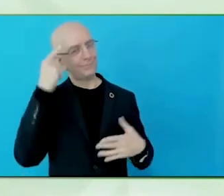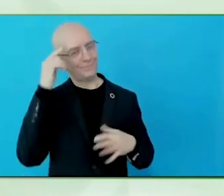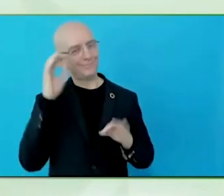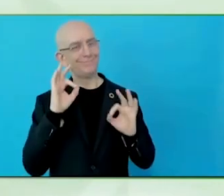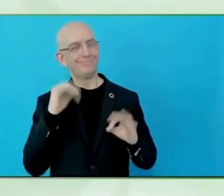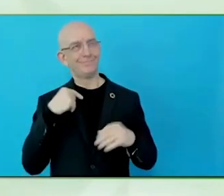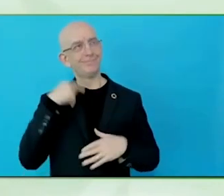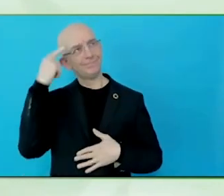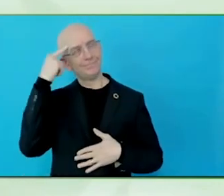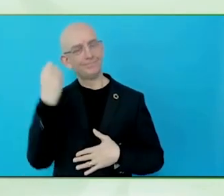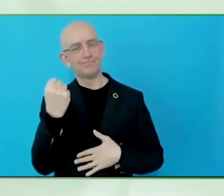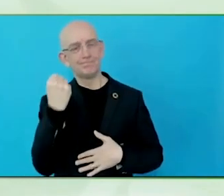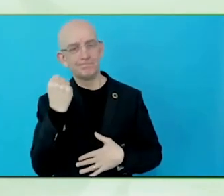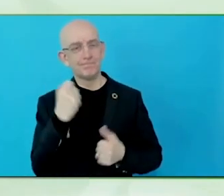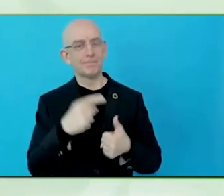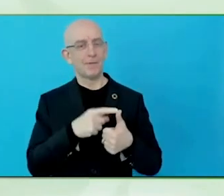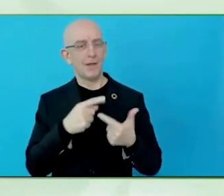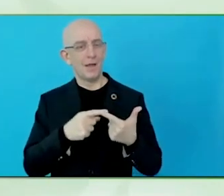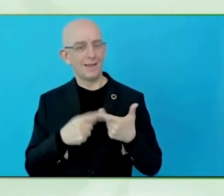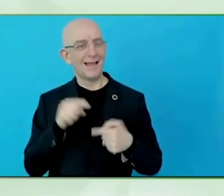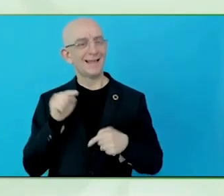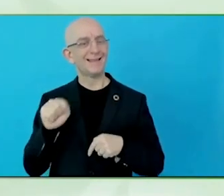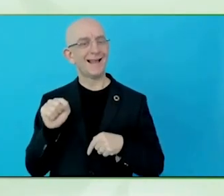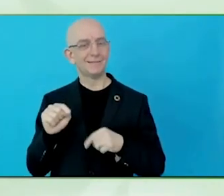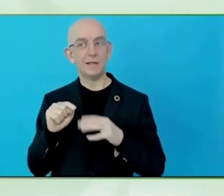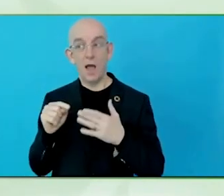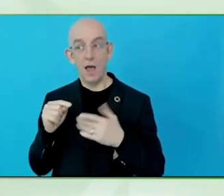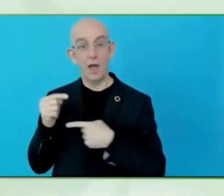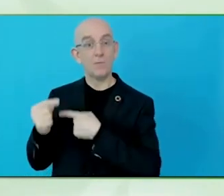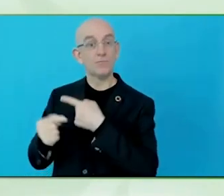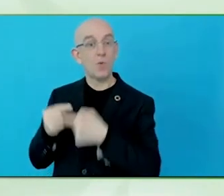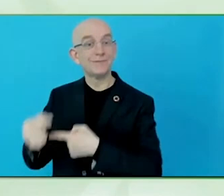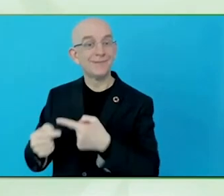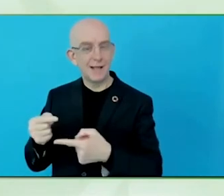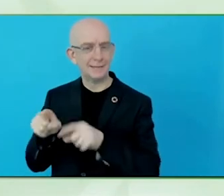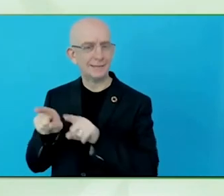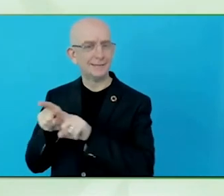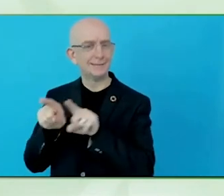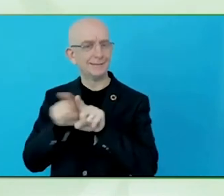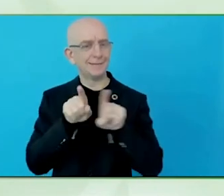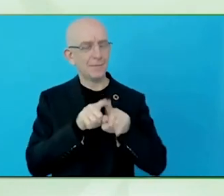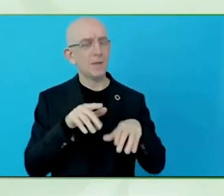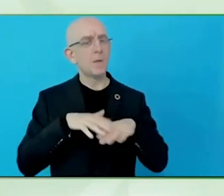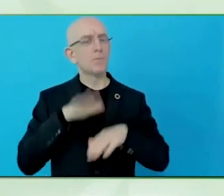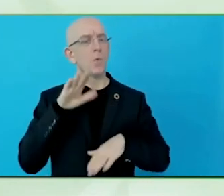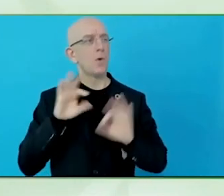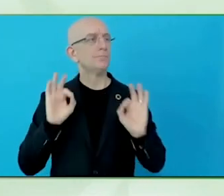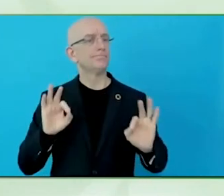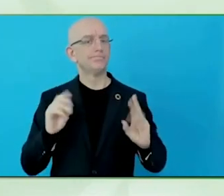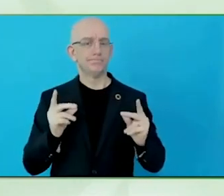informed decisions about where they want to travel, how they want to travel, and it is not full of hassles.